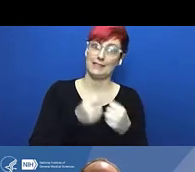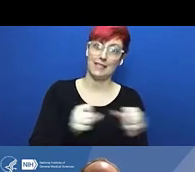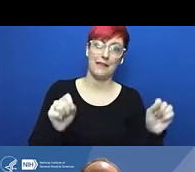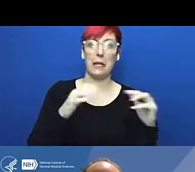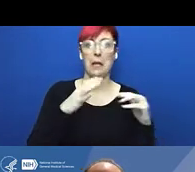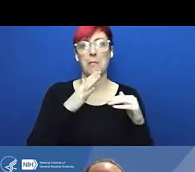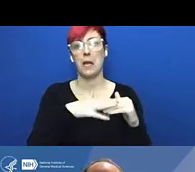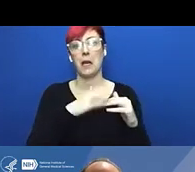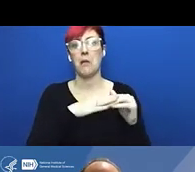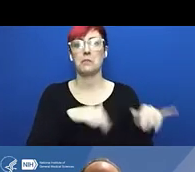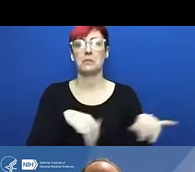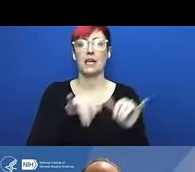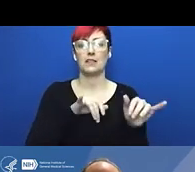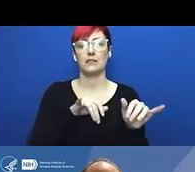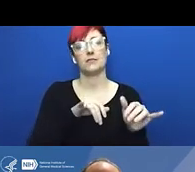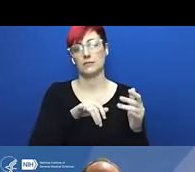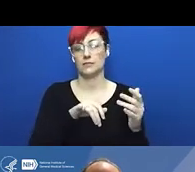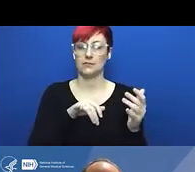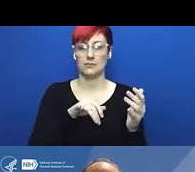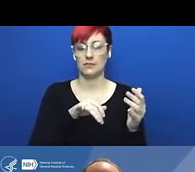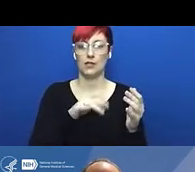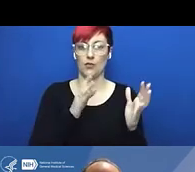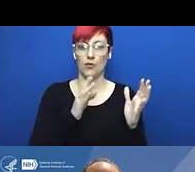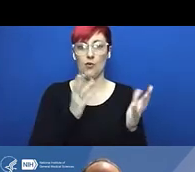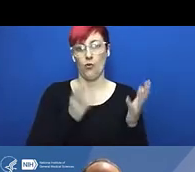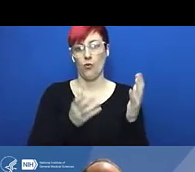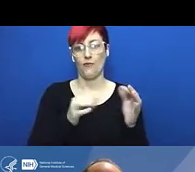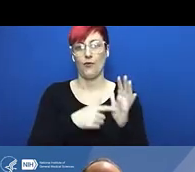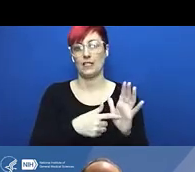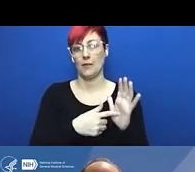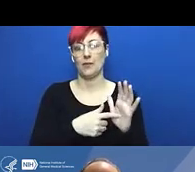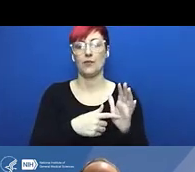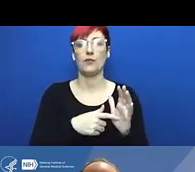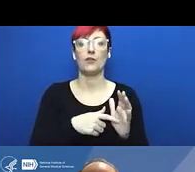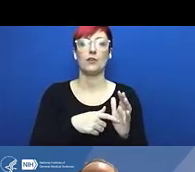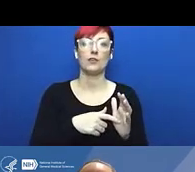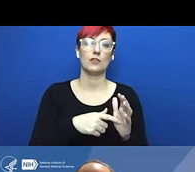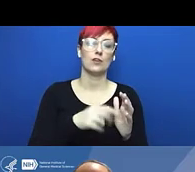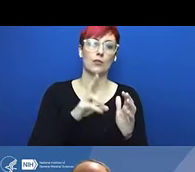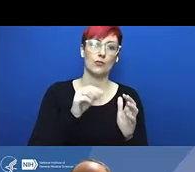and improve lab safety practices. So unlike what some people think